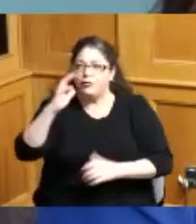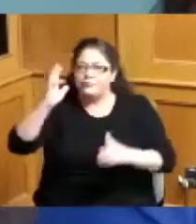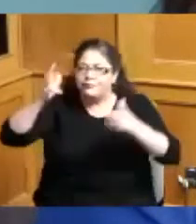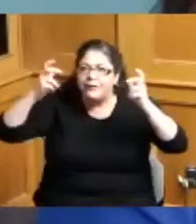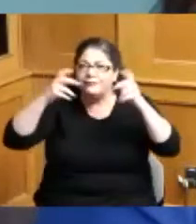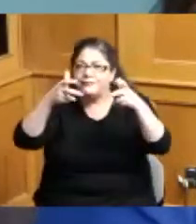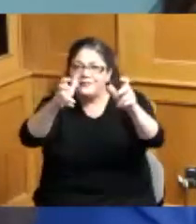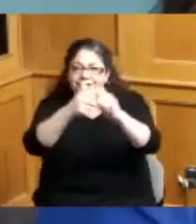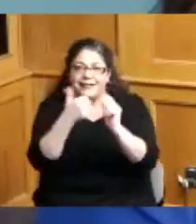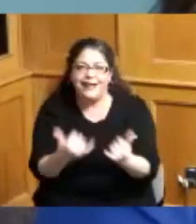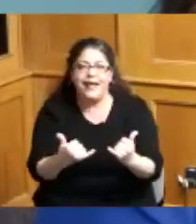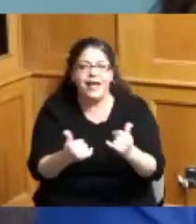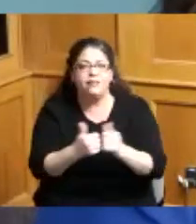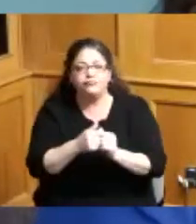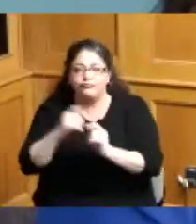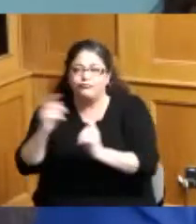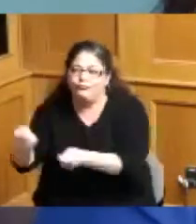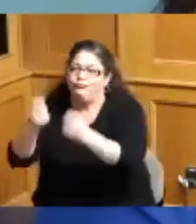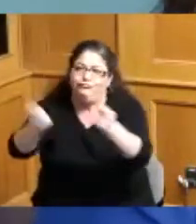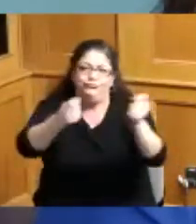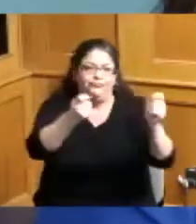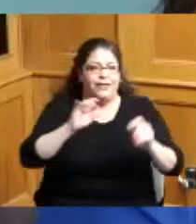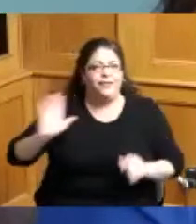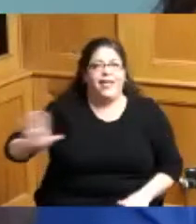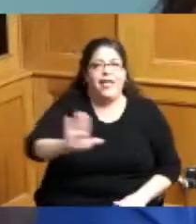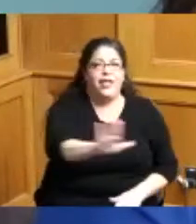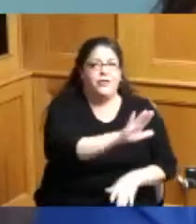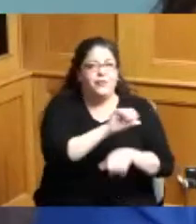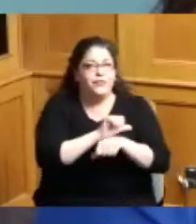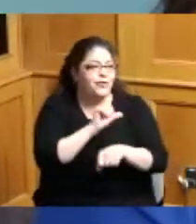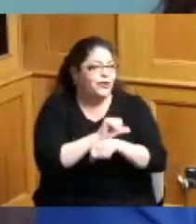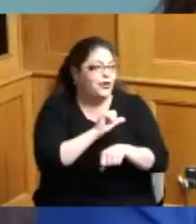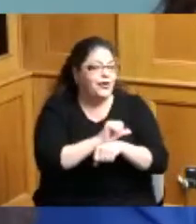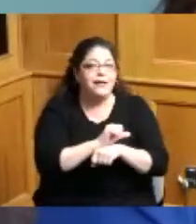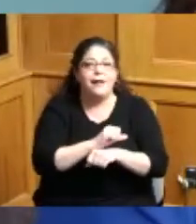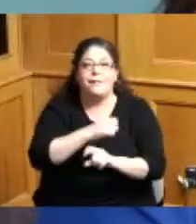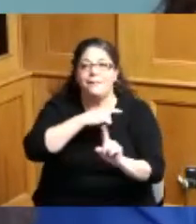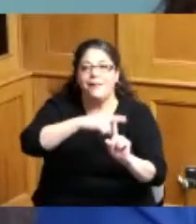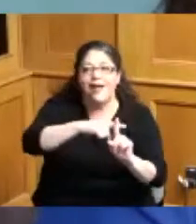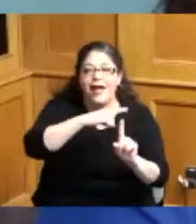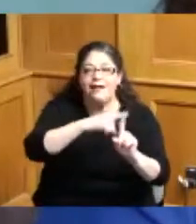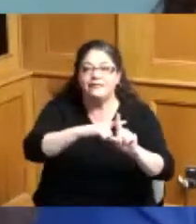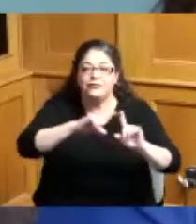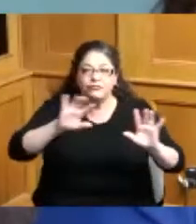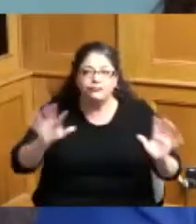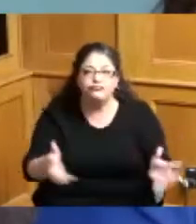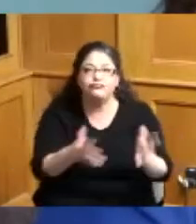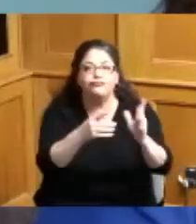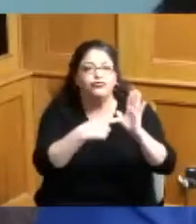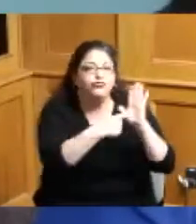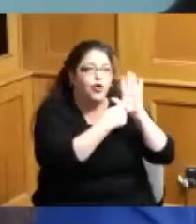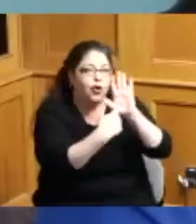the accomplishments but to also highlight the positive and to also show that we want more of our